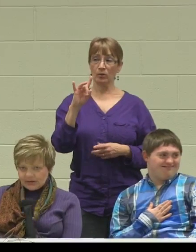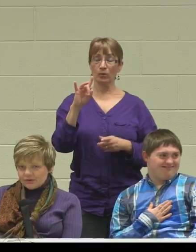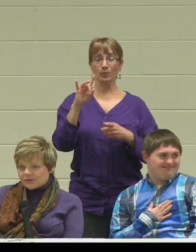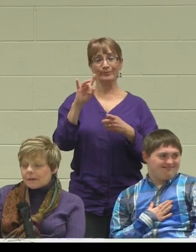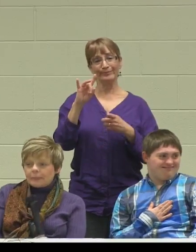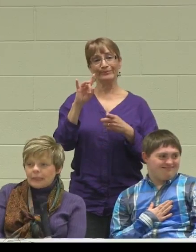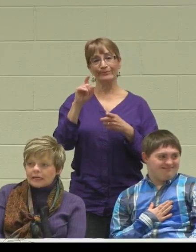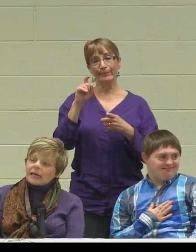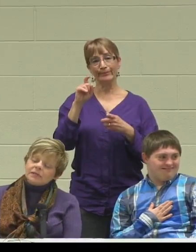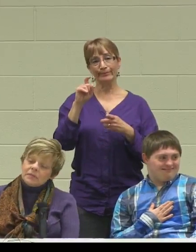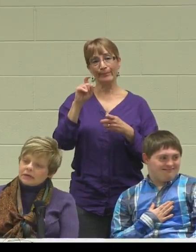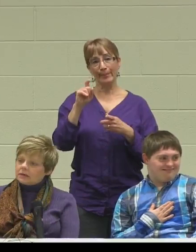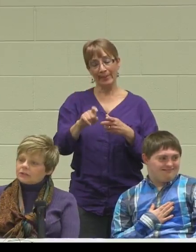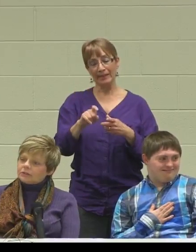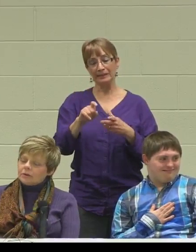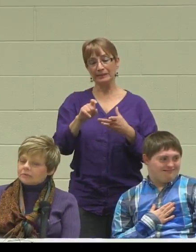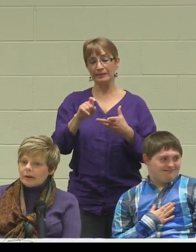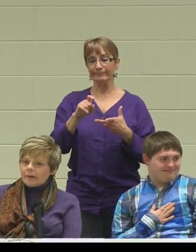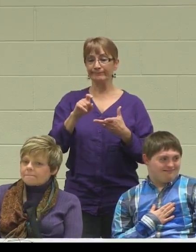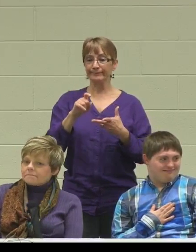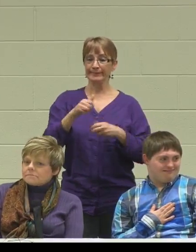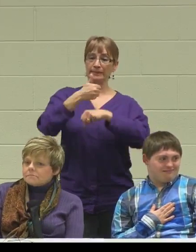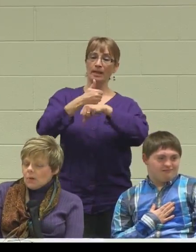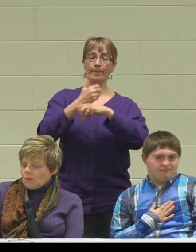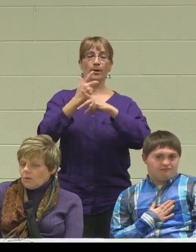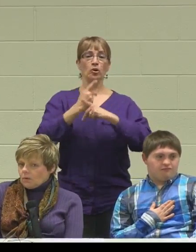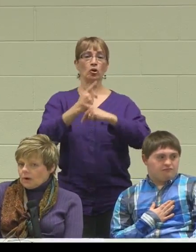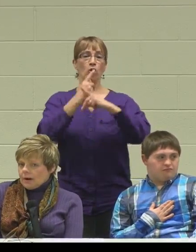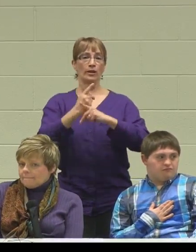I should say, in case a medical issue comes up